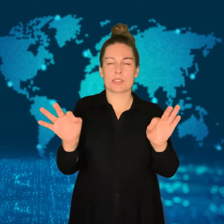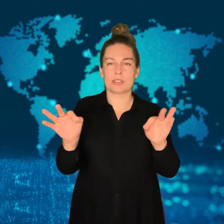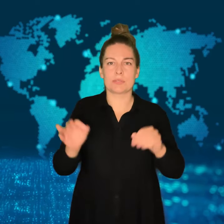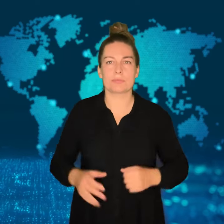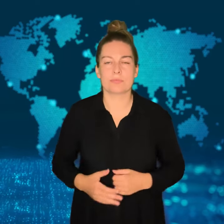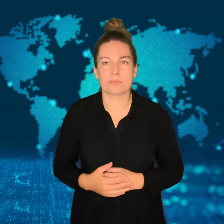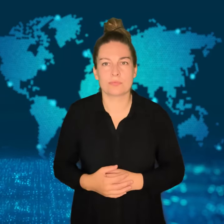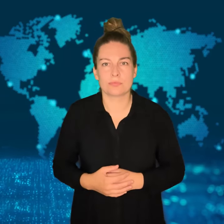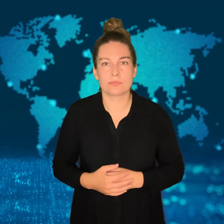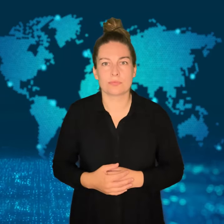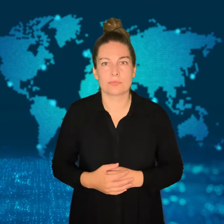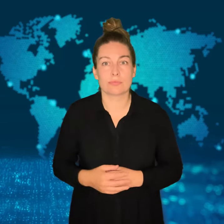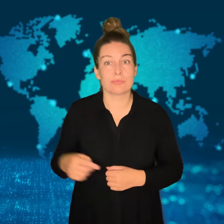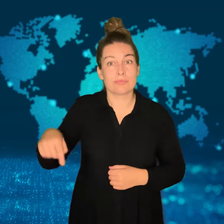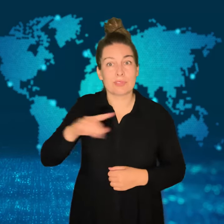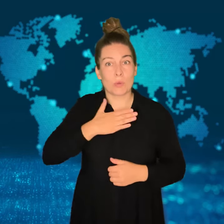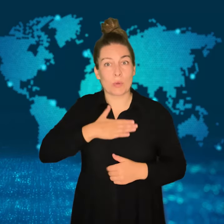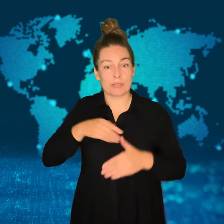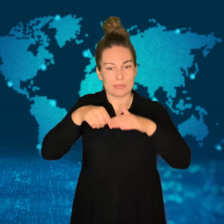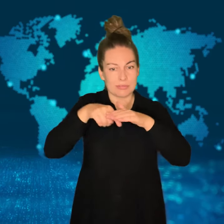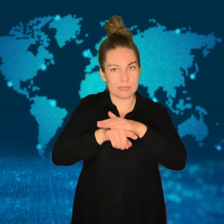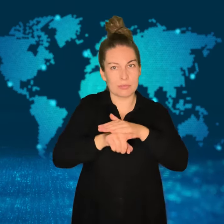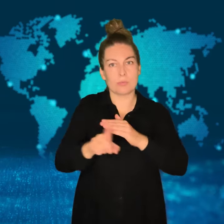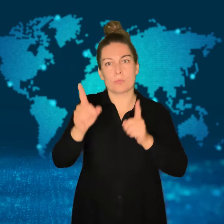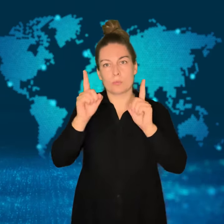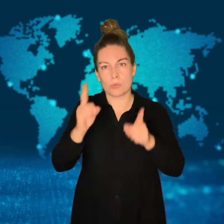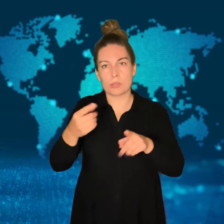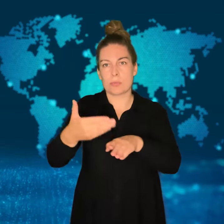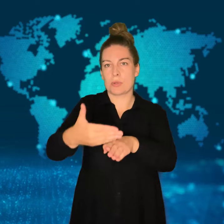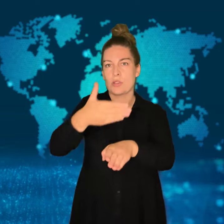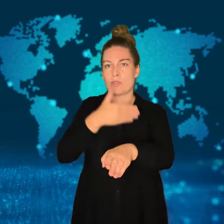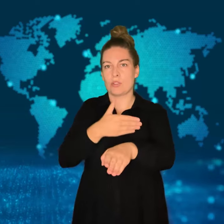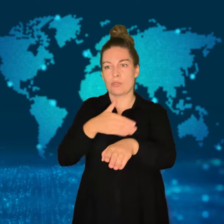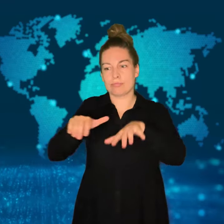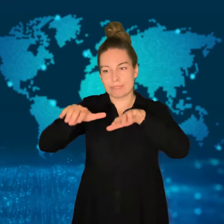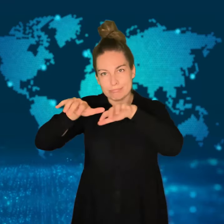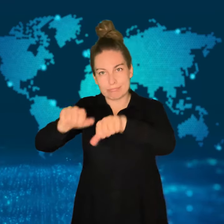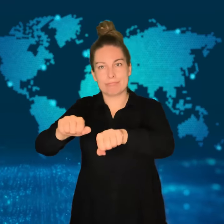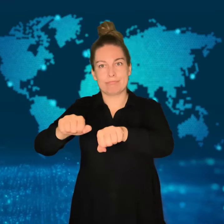a trial run of the new charges next year.